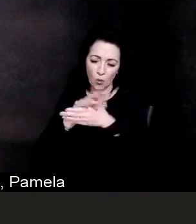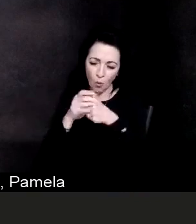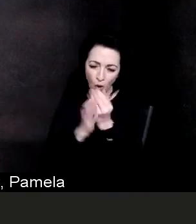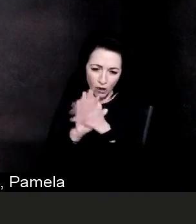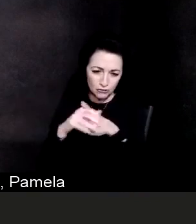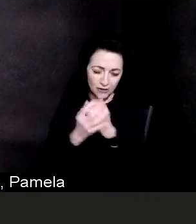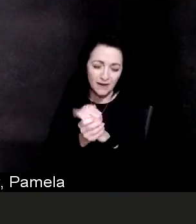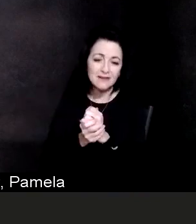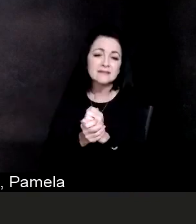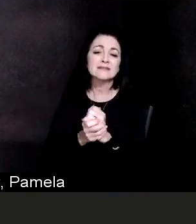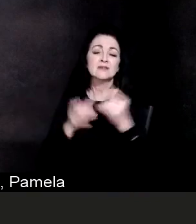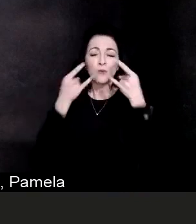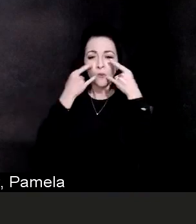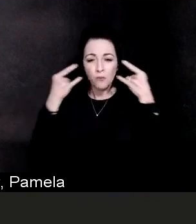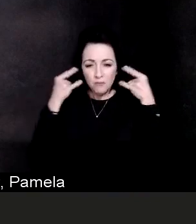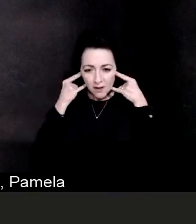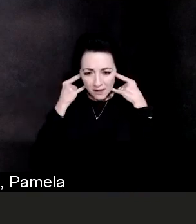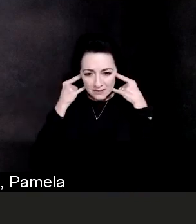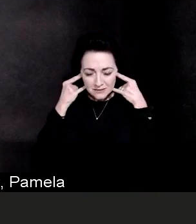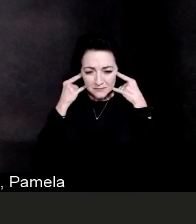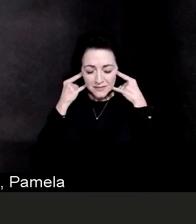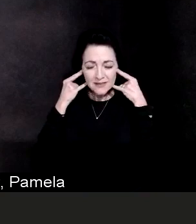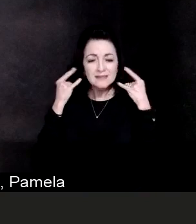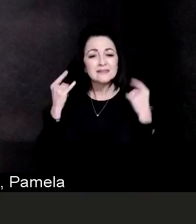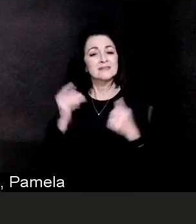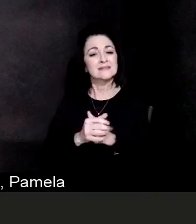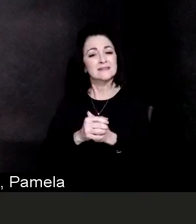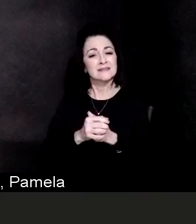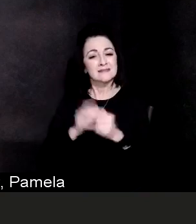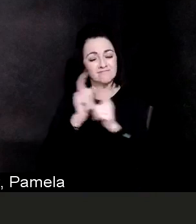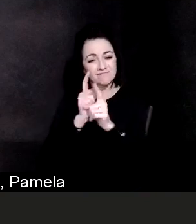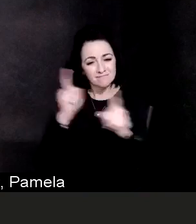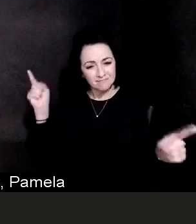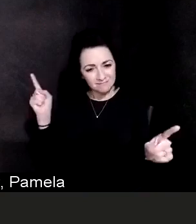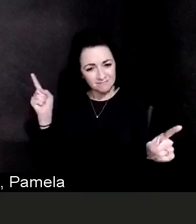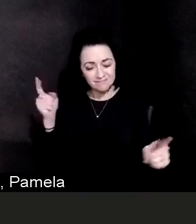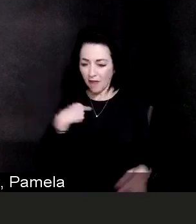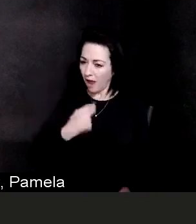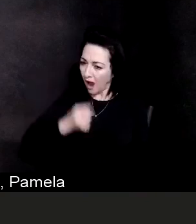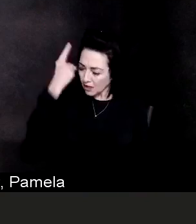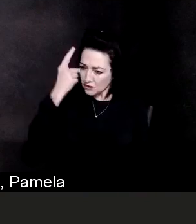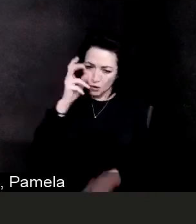I haven't seen my mom or touched her in 10 months, but we need to do this for just a little bit longer.